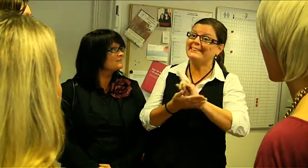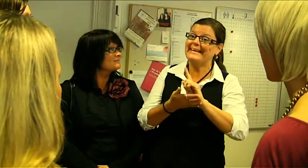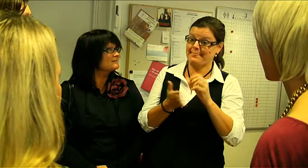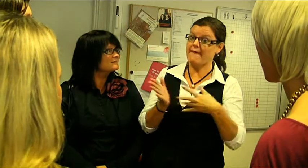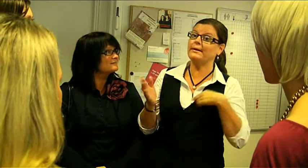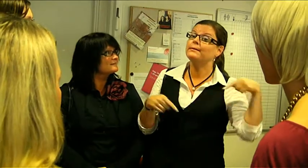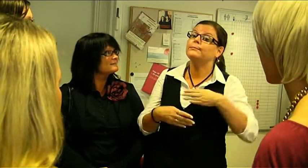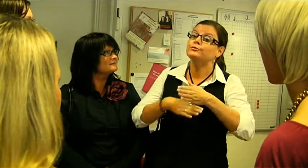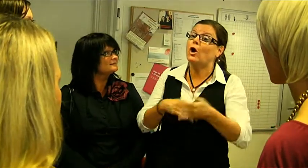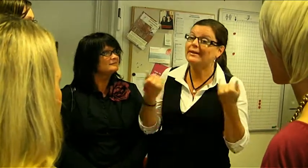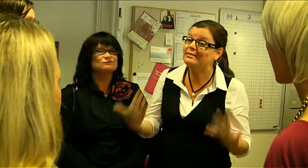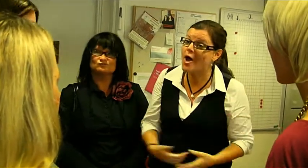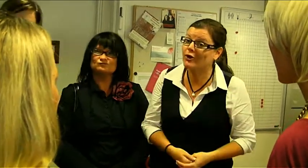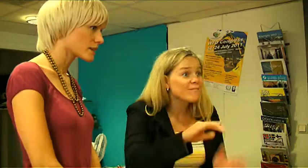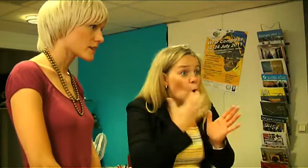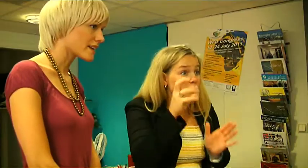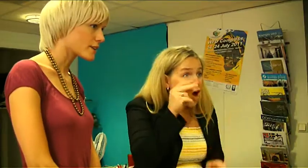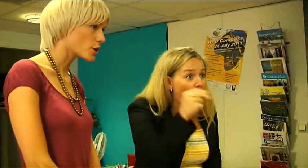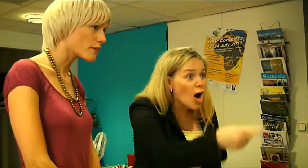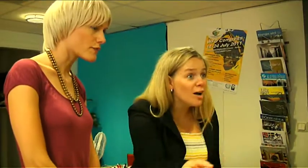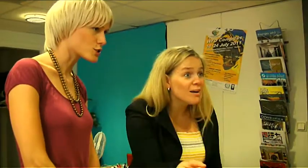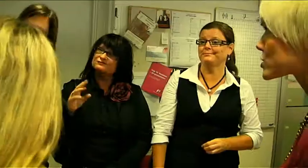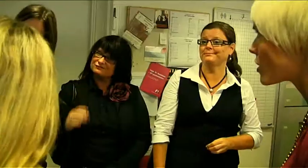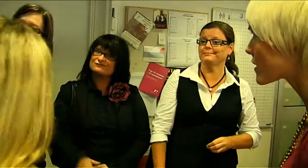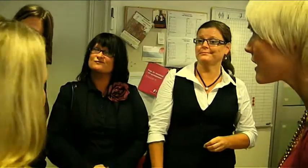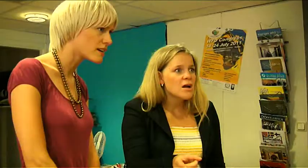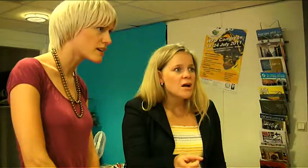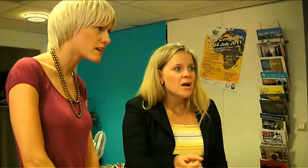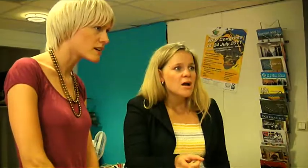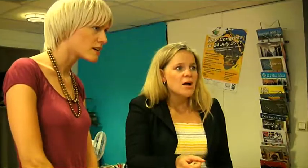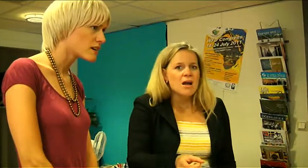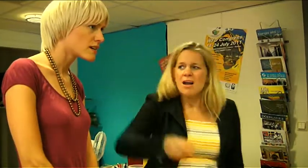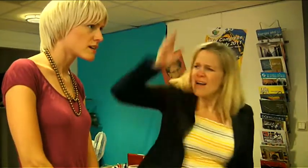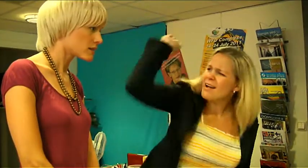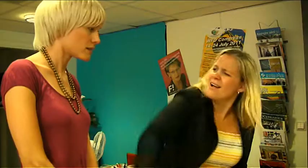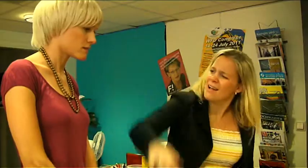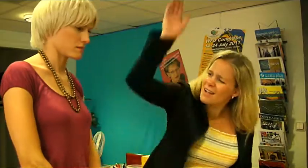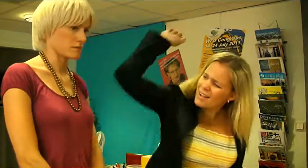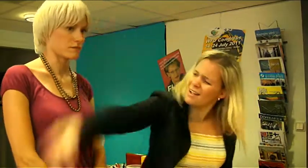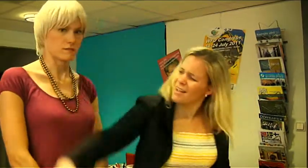to visit you today. - Are you from Skara?! Yes. - Hey!